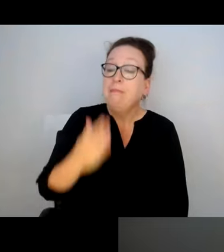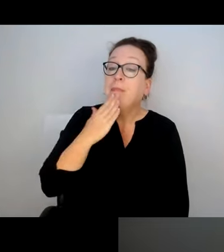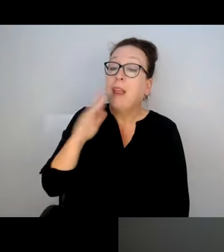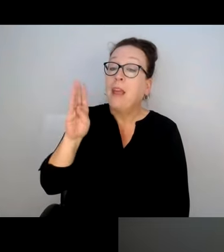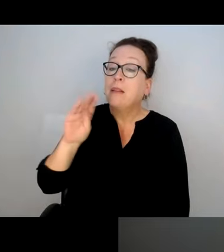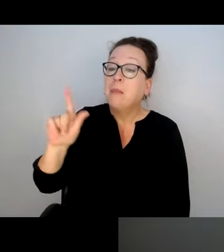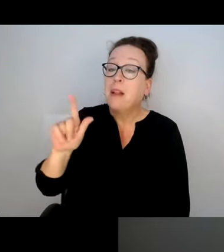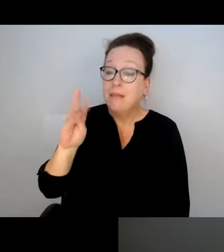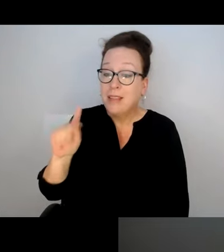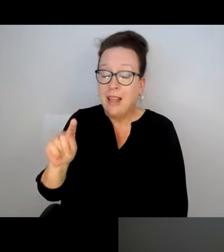THANK YOU.